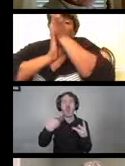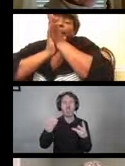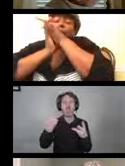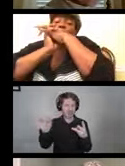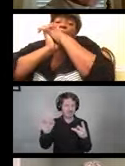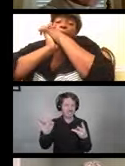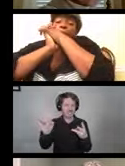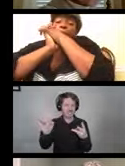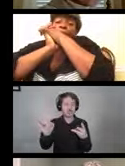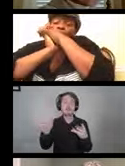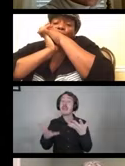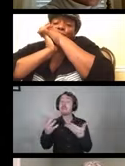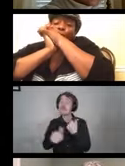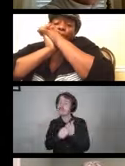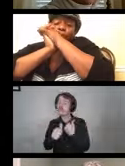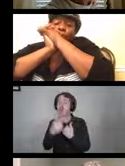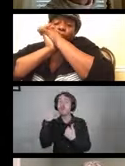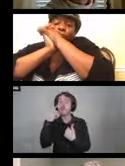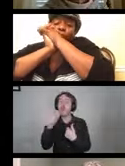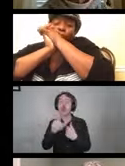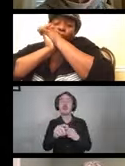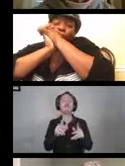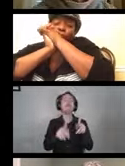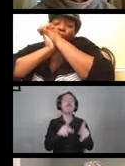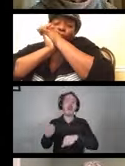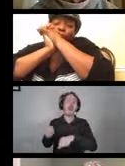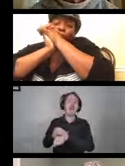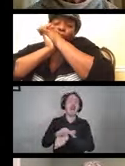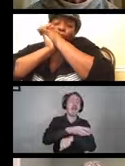if they become contaminated with live pathogens.